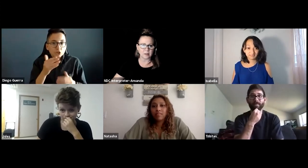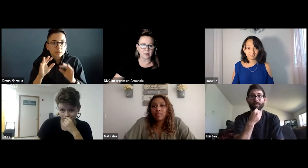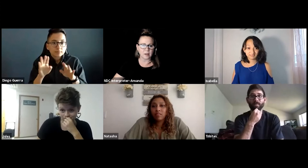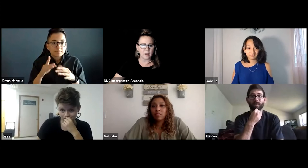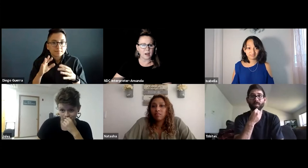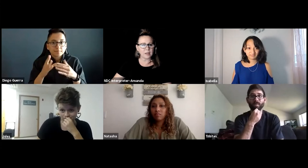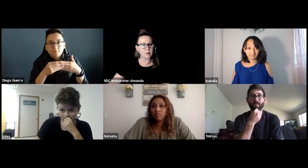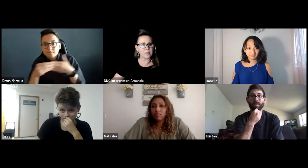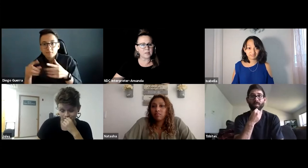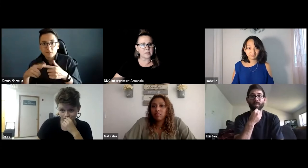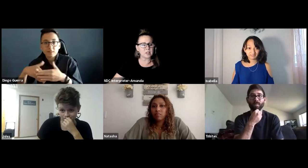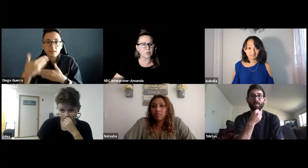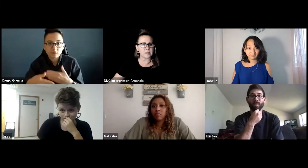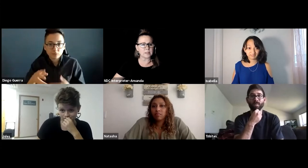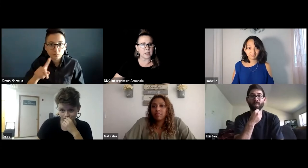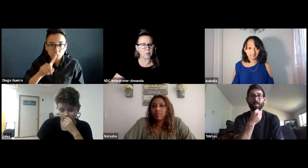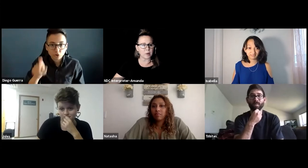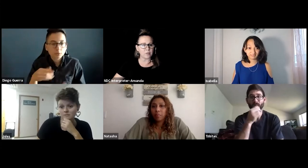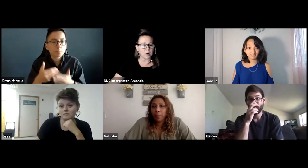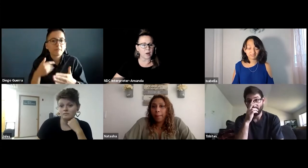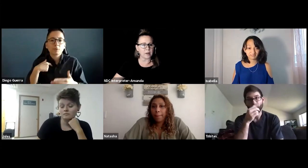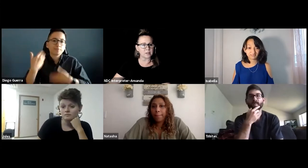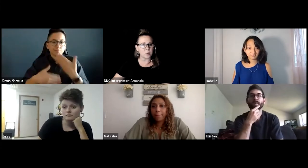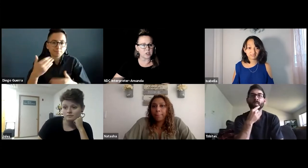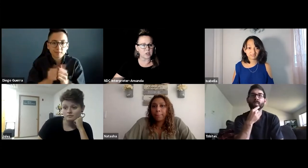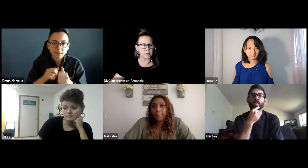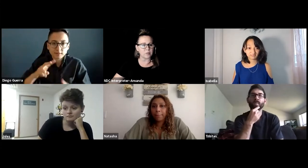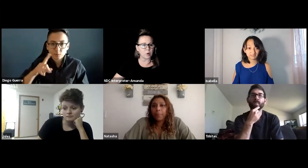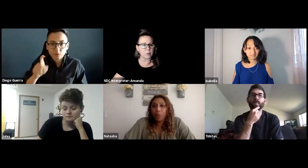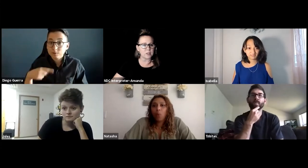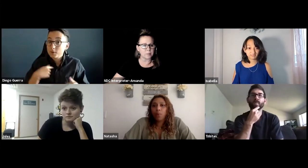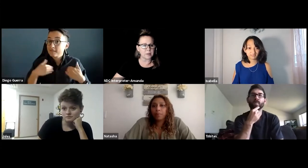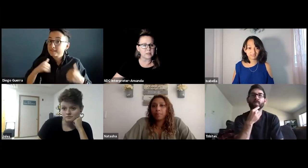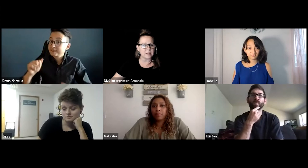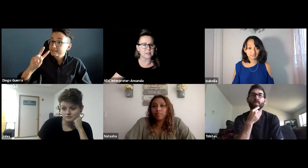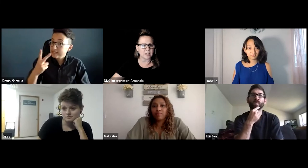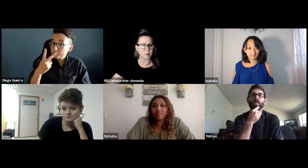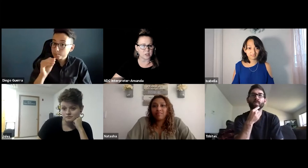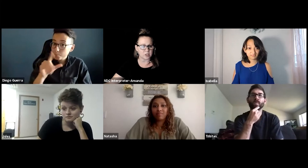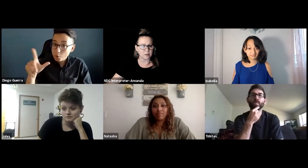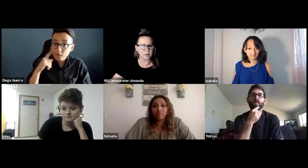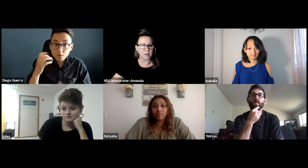I think this is a great segue for our next question. Before we jump into that second question,